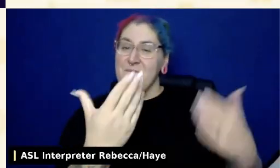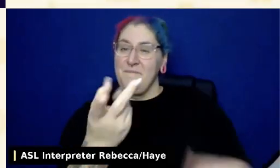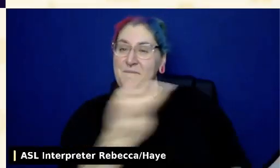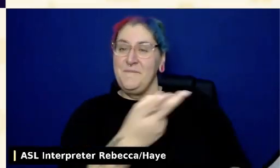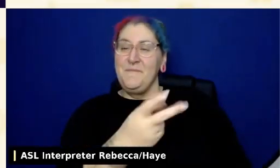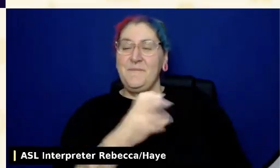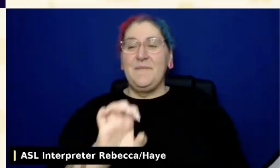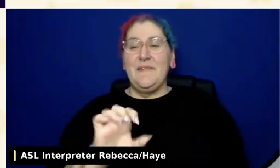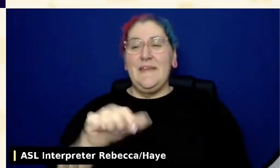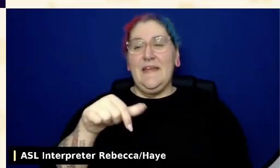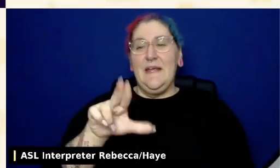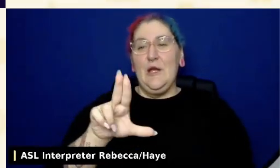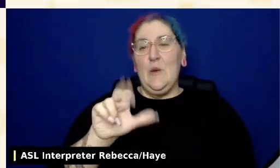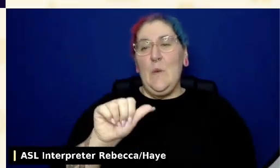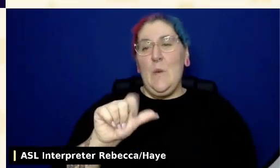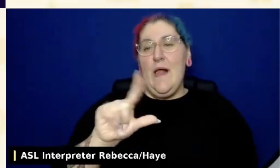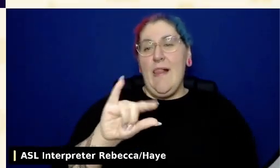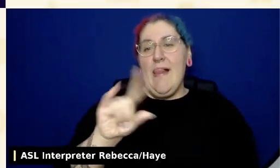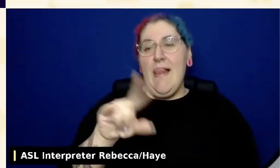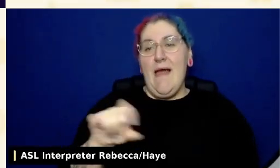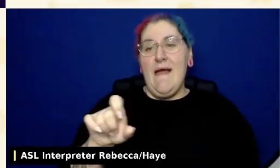for being the platinum sponsor of WordPress Accessibility Day.